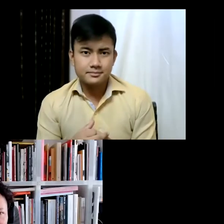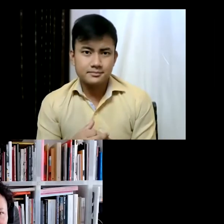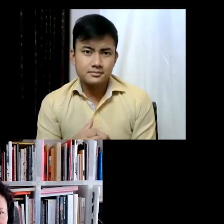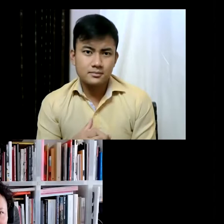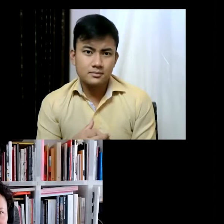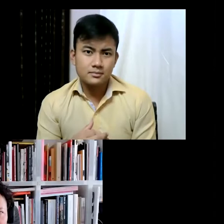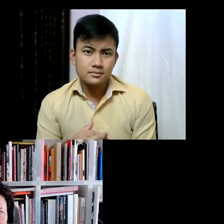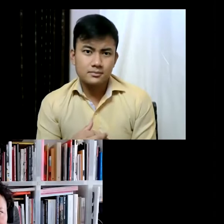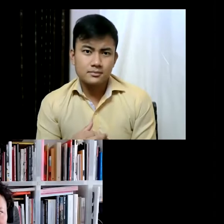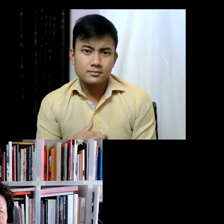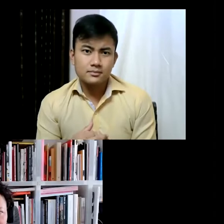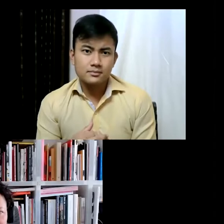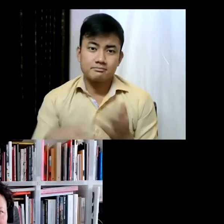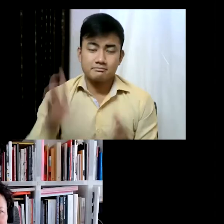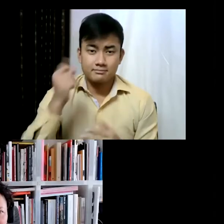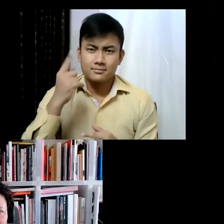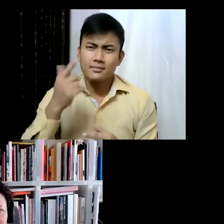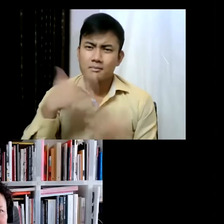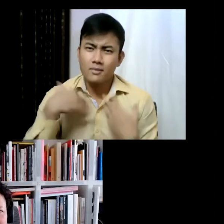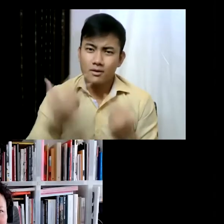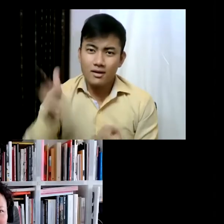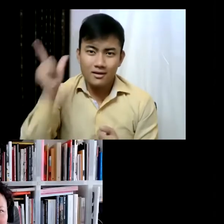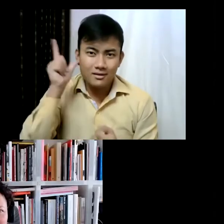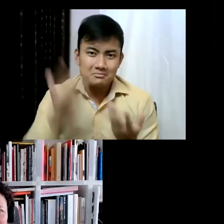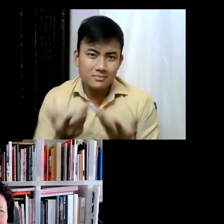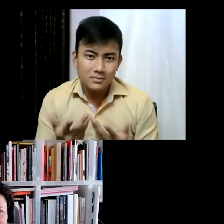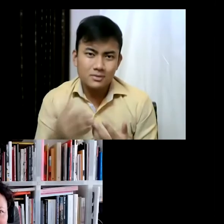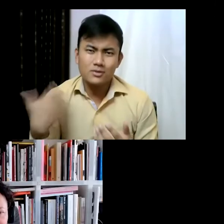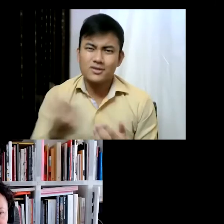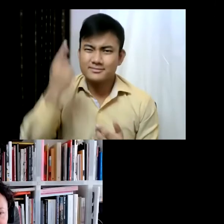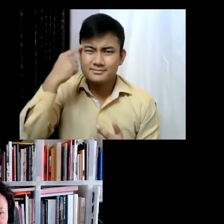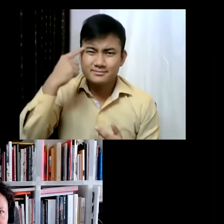Okay so I'm glad to hear that you know, because we always think of the serendipity of little